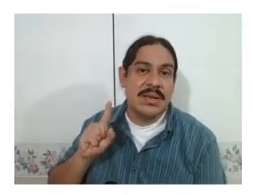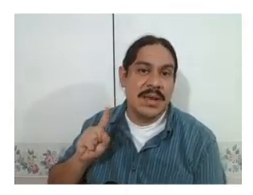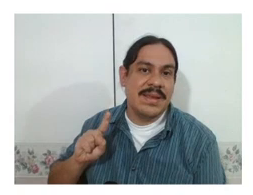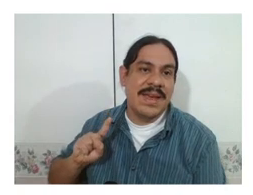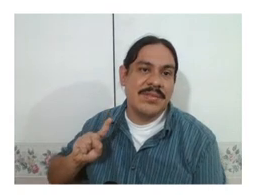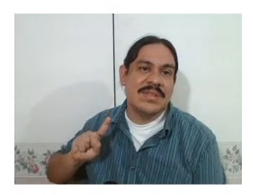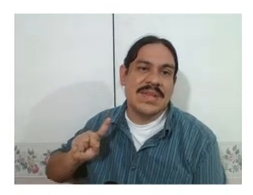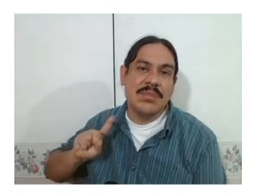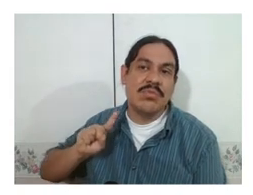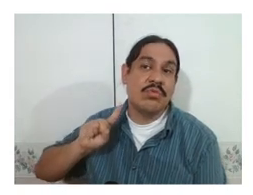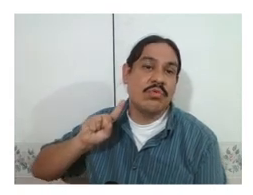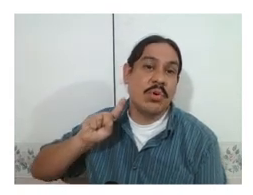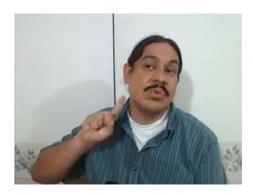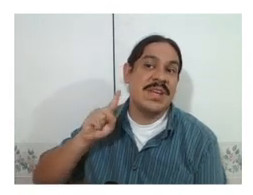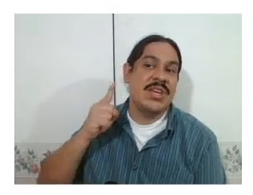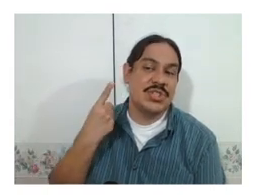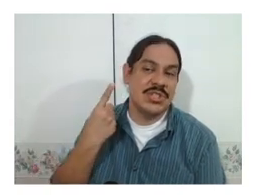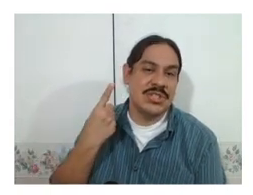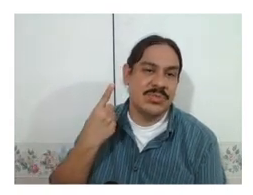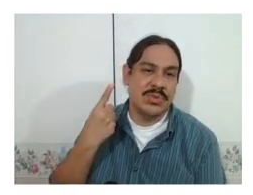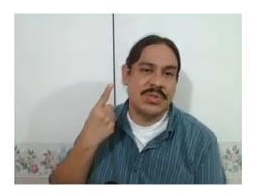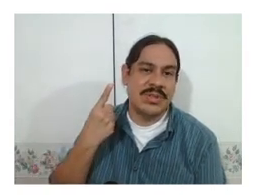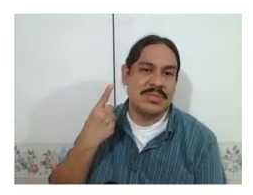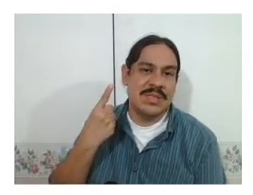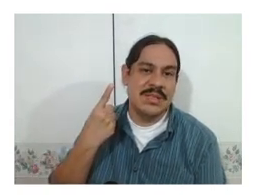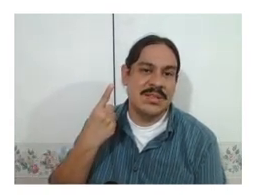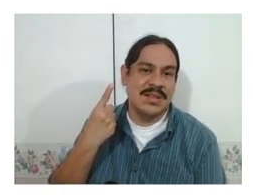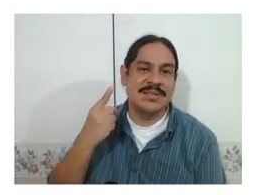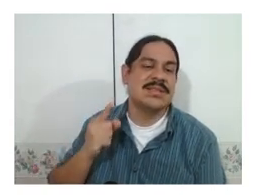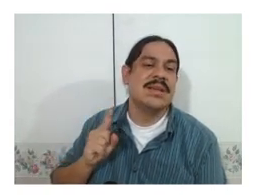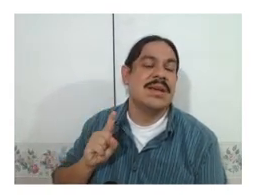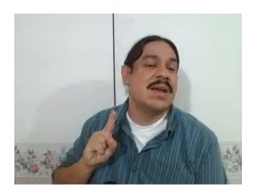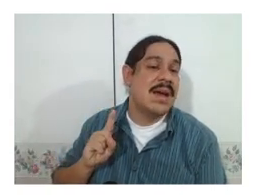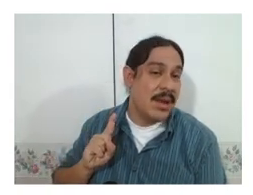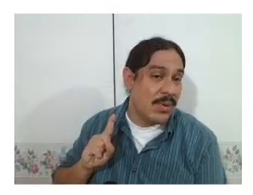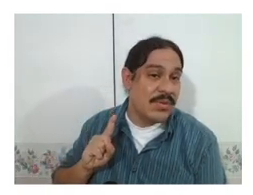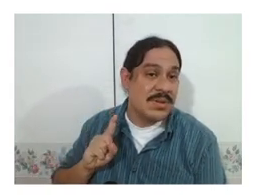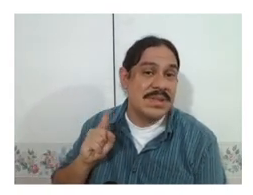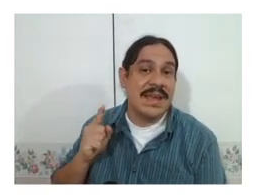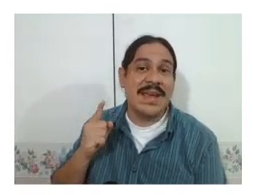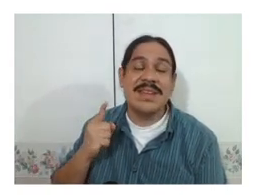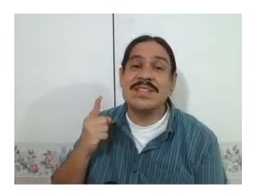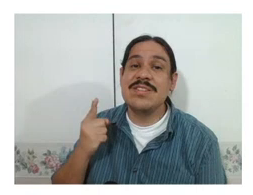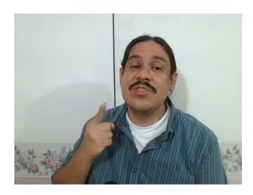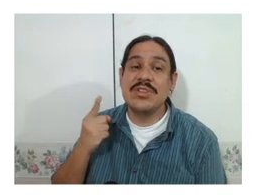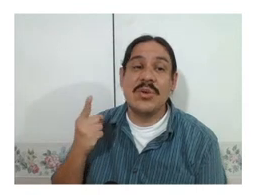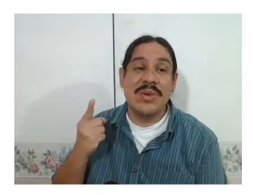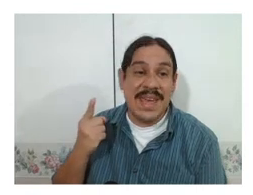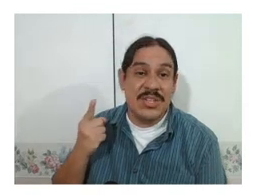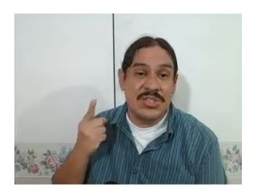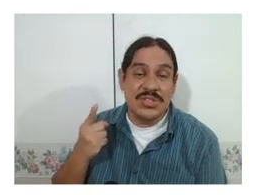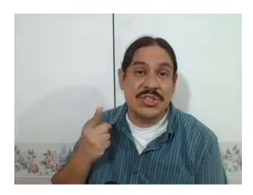and they have the same rotations where you end up seeing the knuckles however